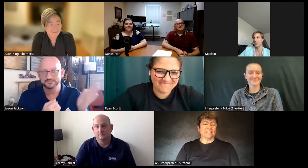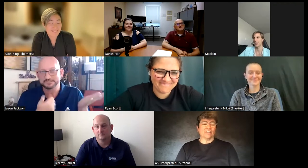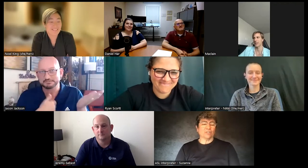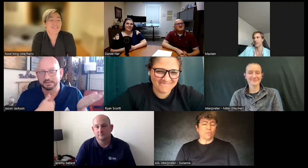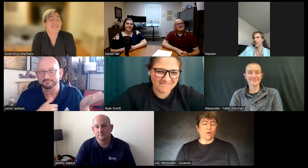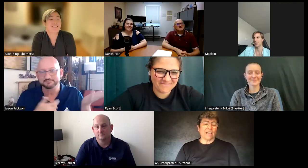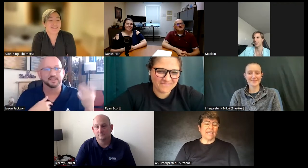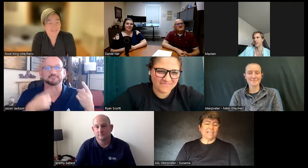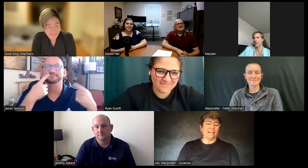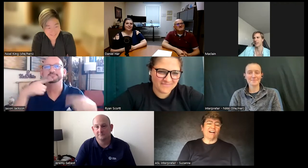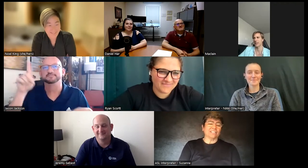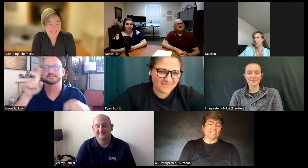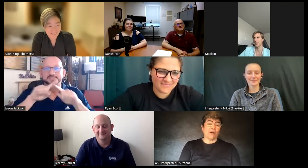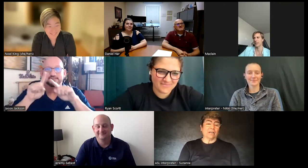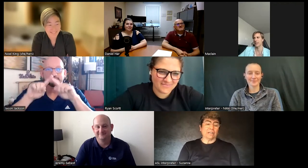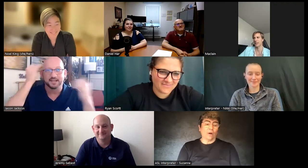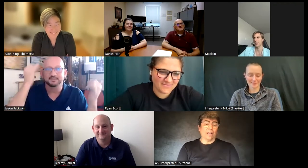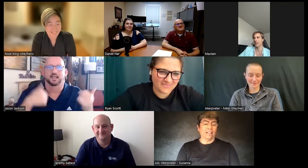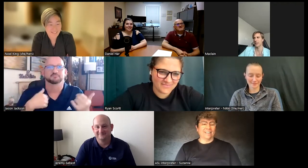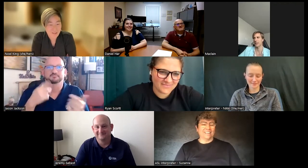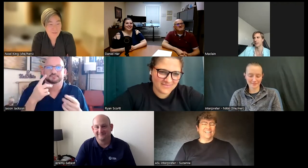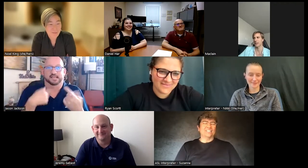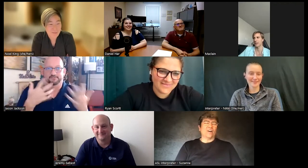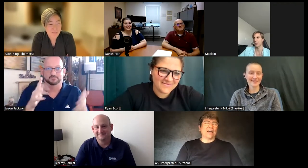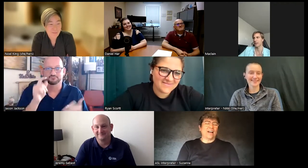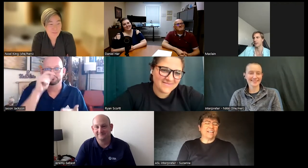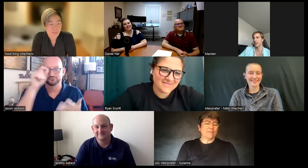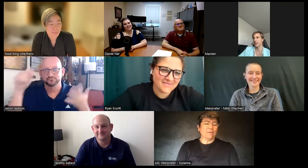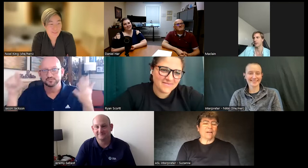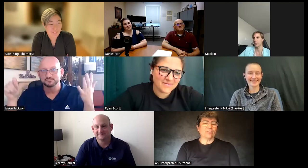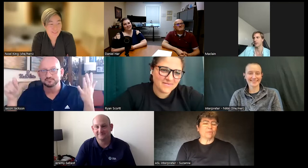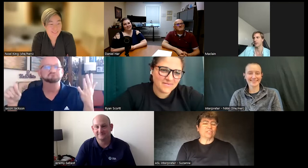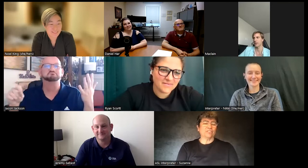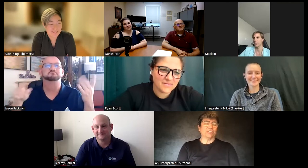this other sport hated art sorry Noel so I I kept my mind open to different